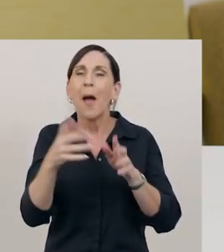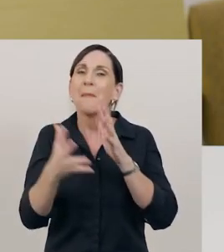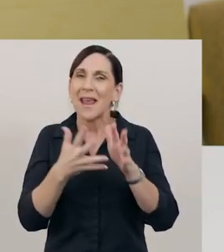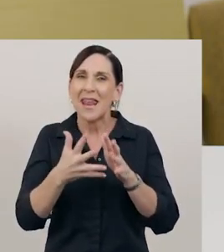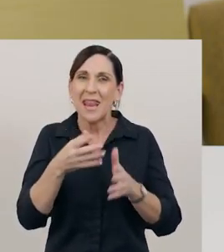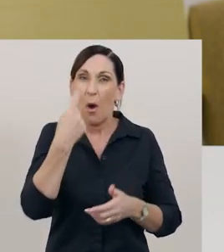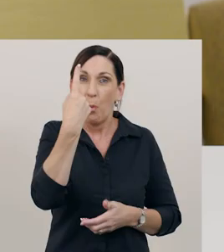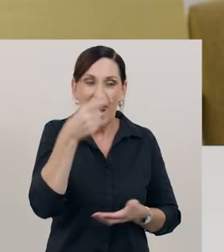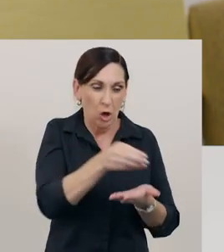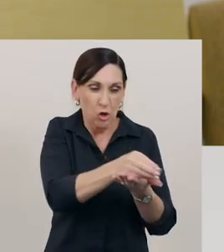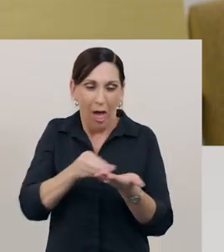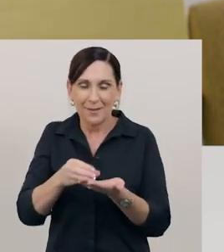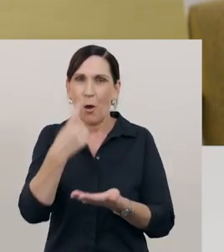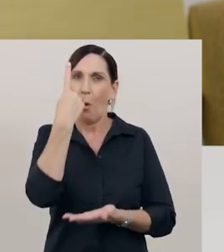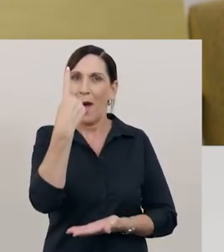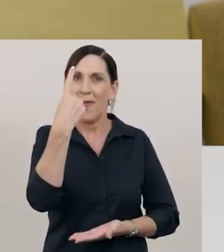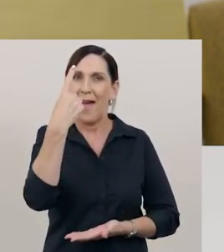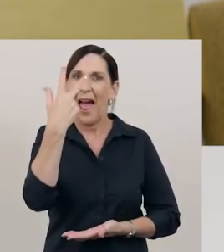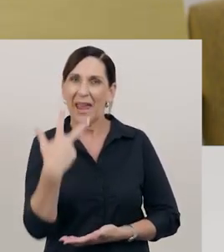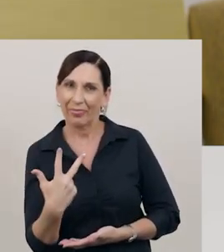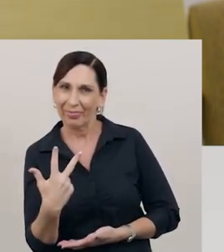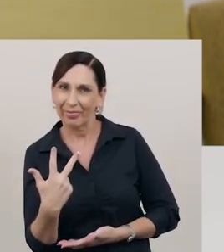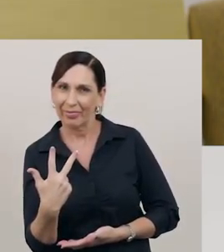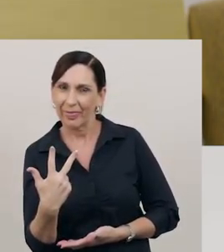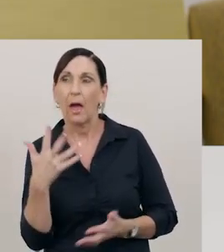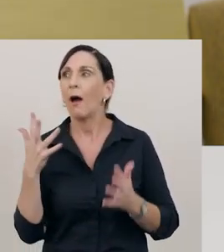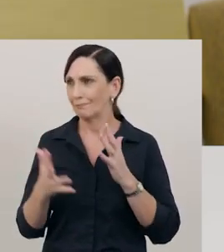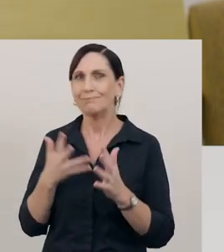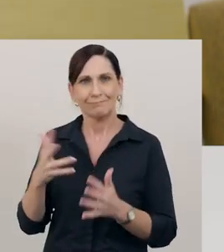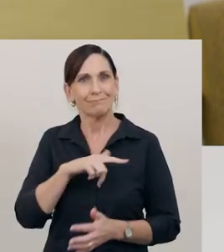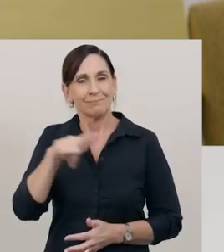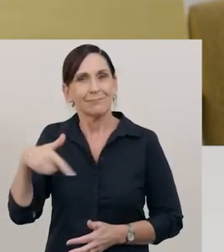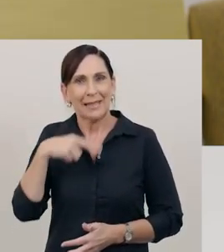By using the same thinking, we can share collections of objects into halves,